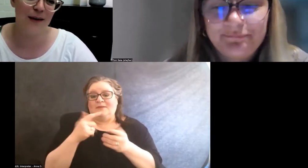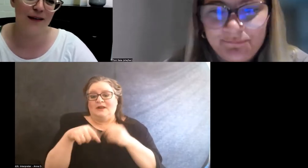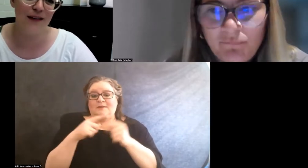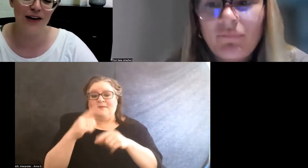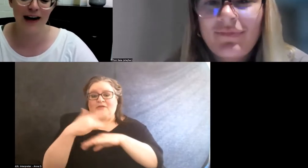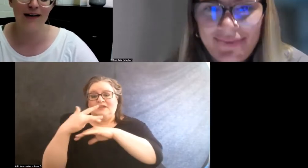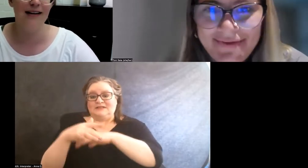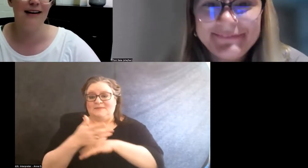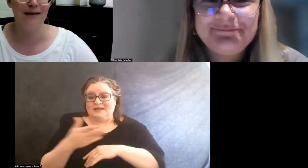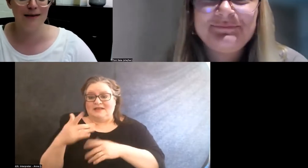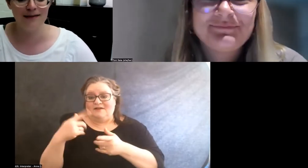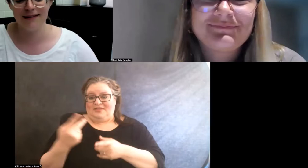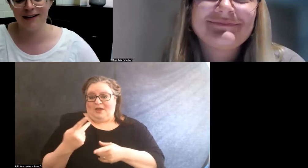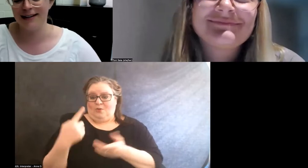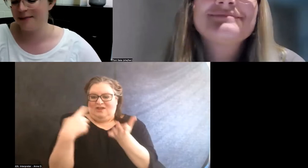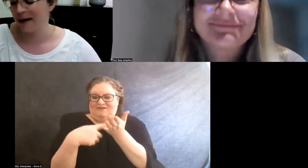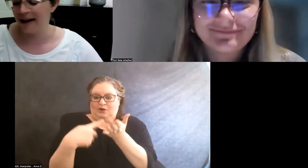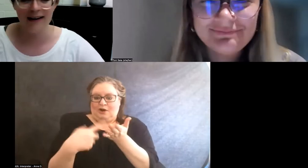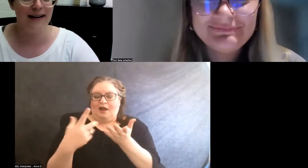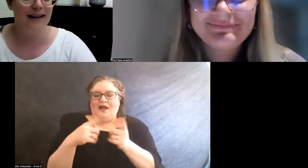that we figured out and then toss it back.